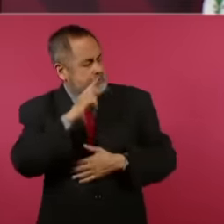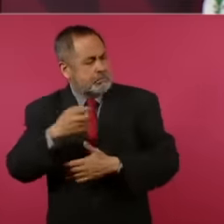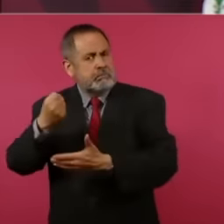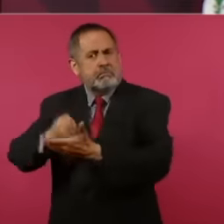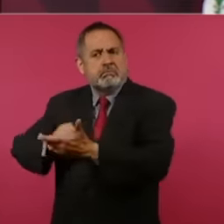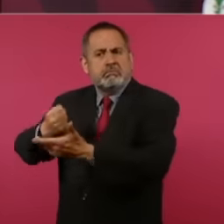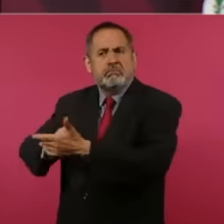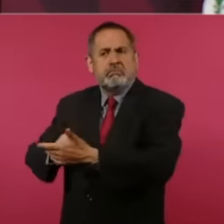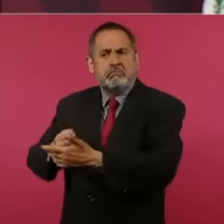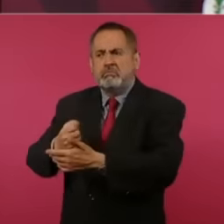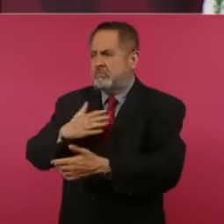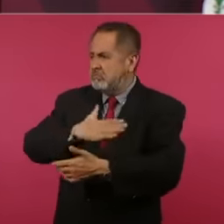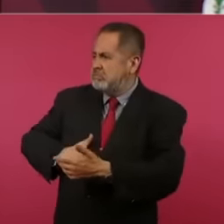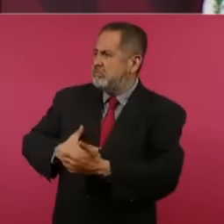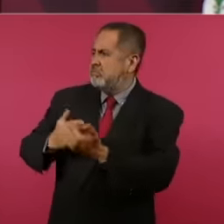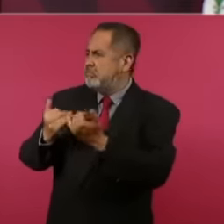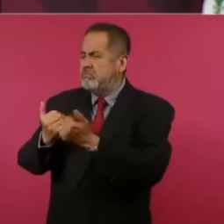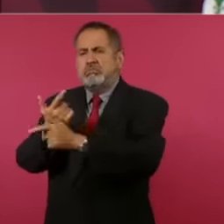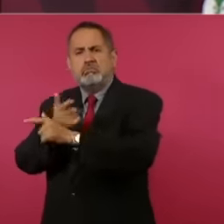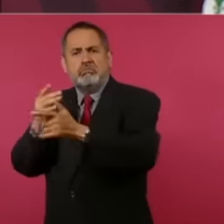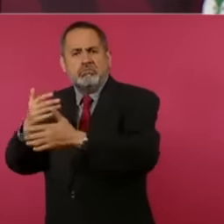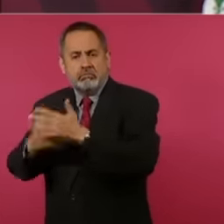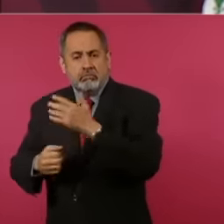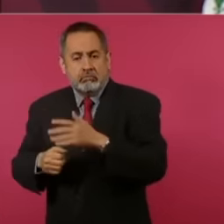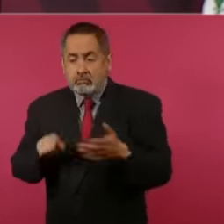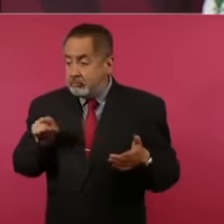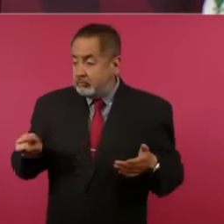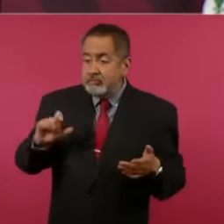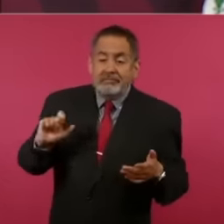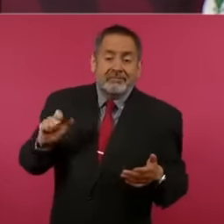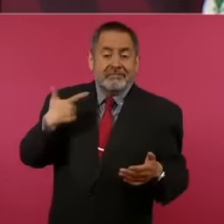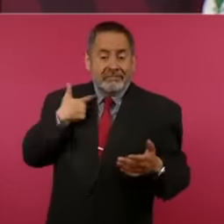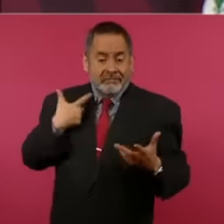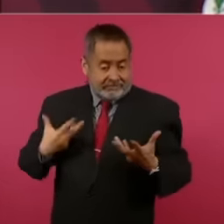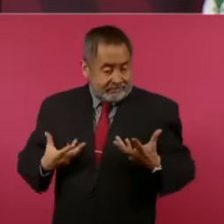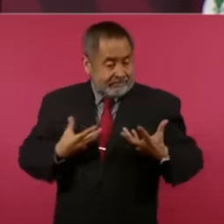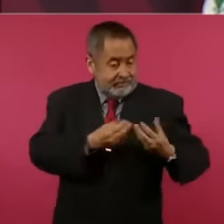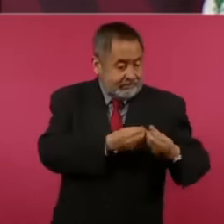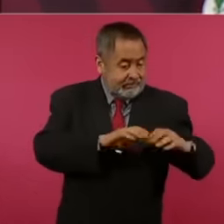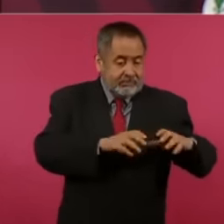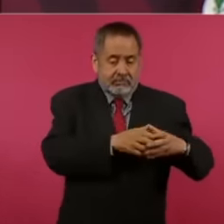, the hatred is greater,